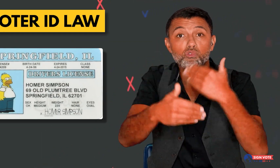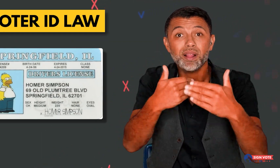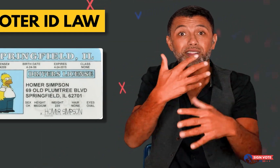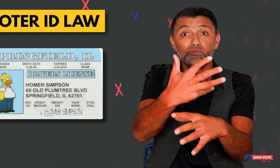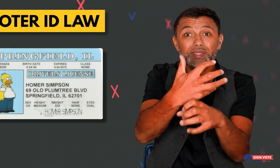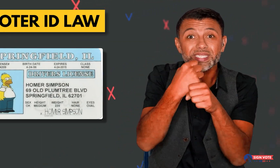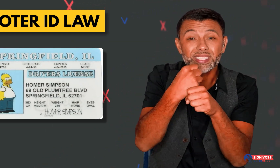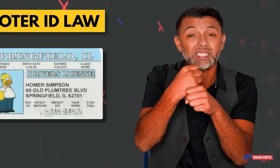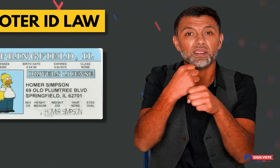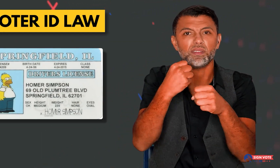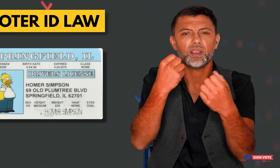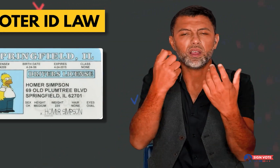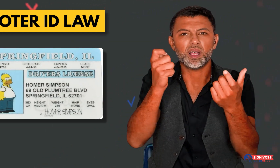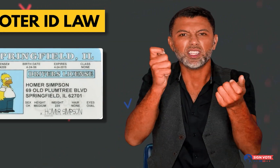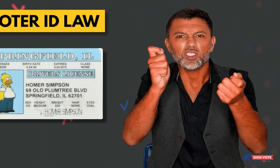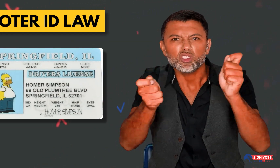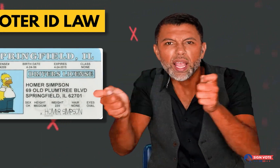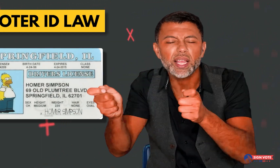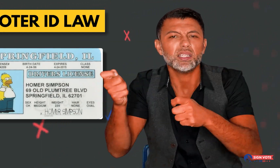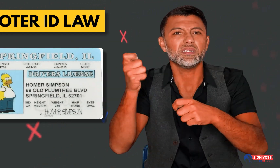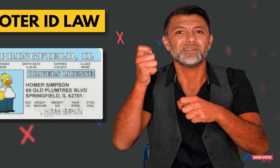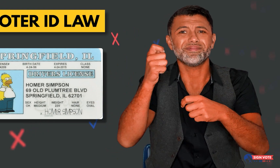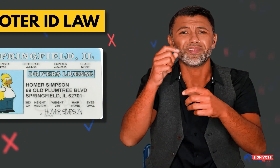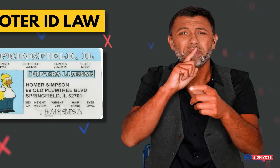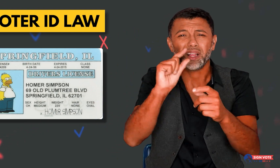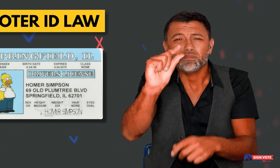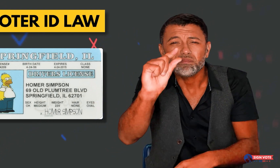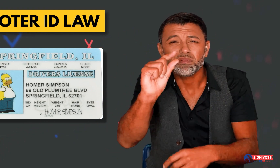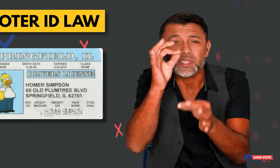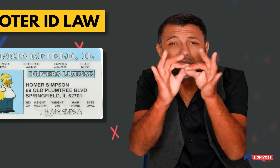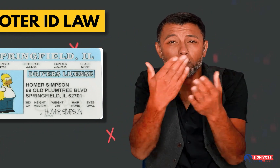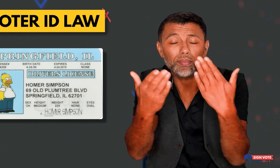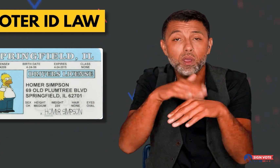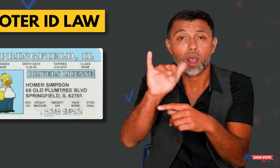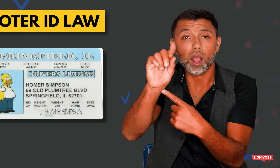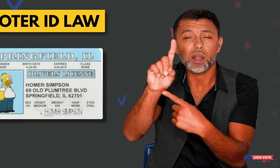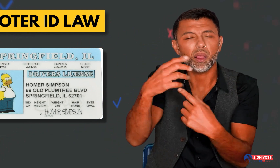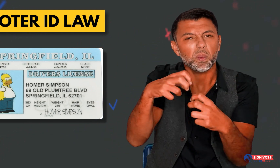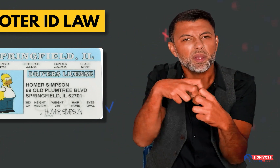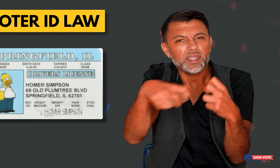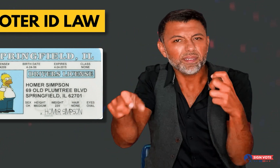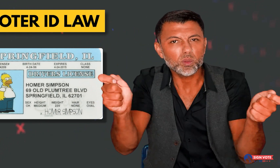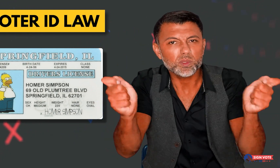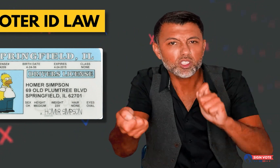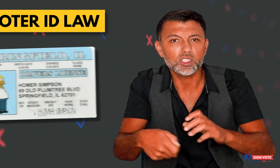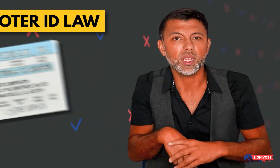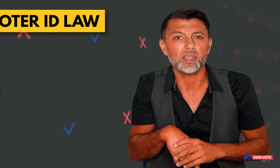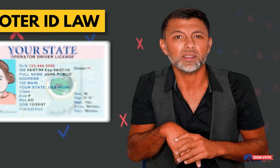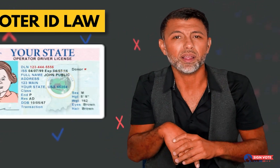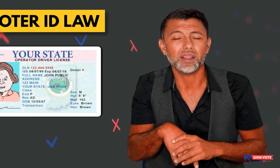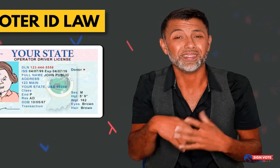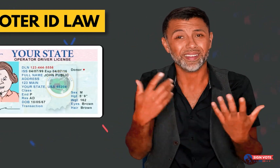process, receive, and/or make simple changes on their ID.